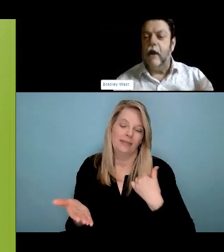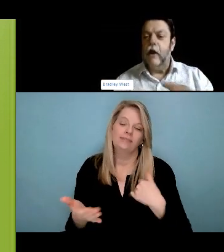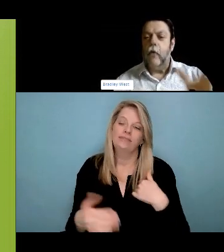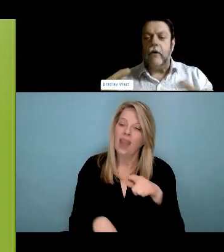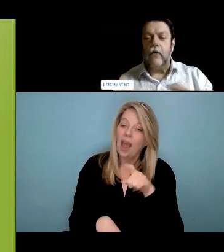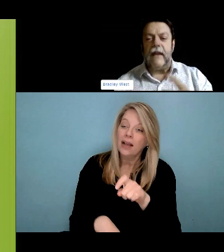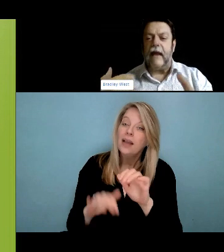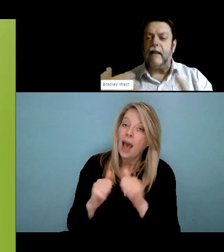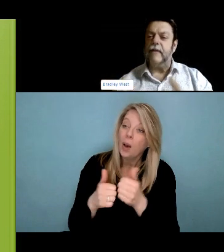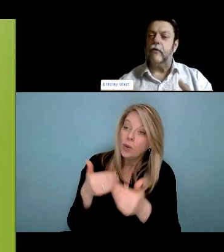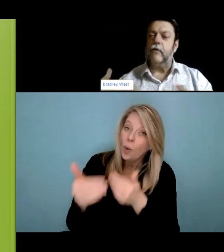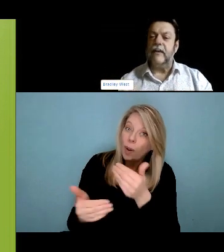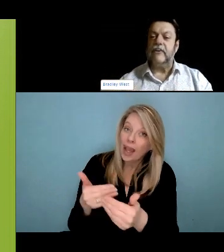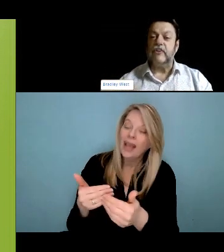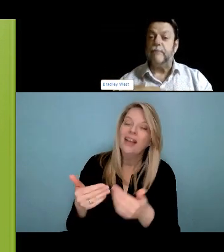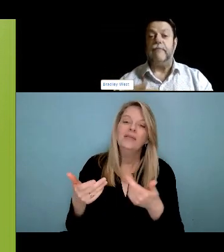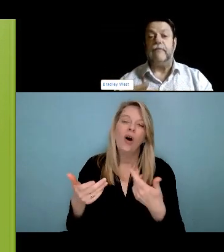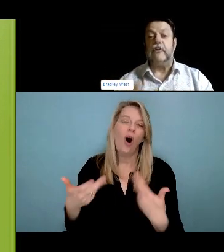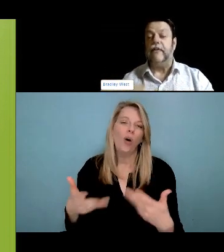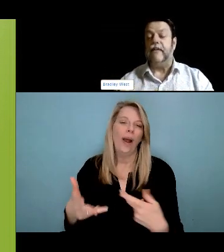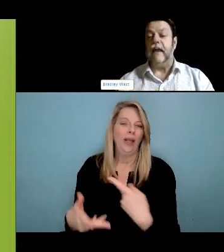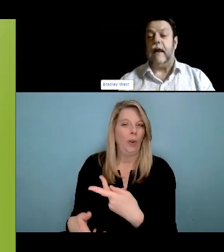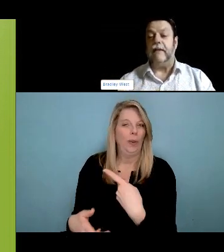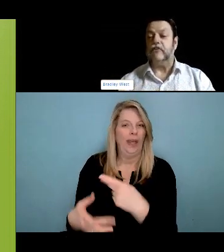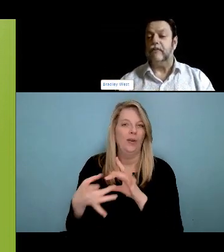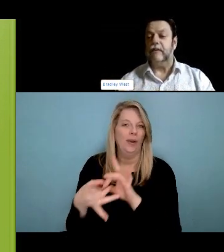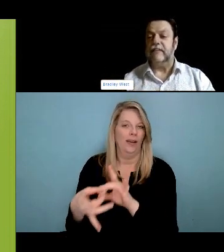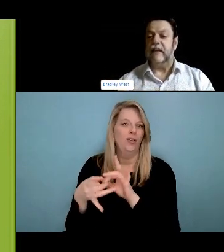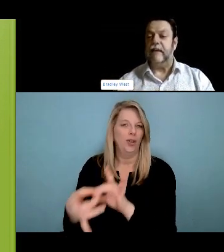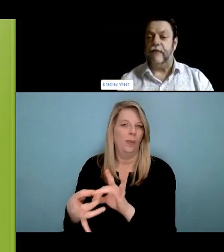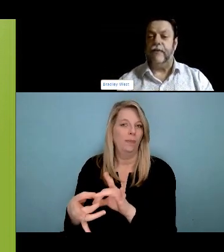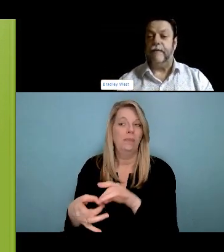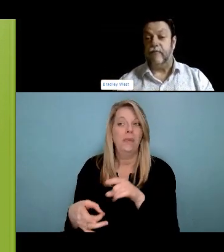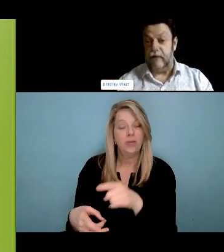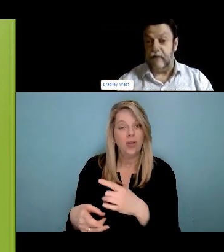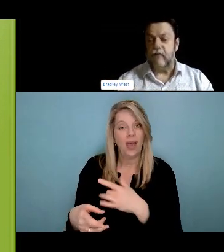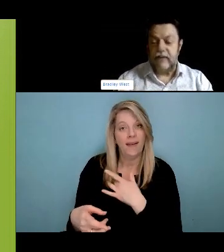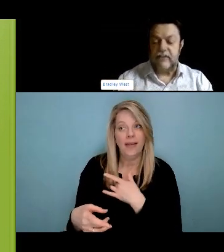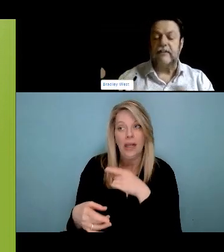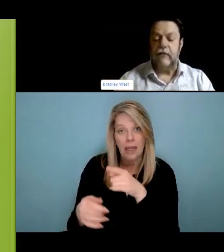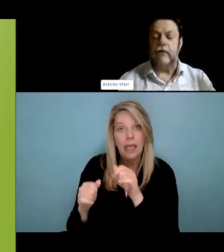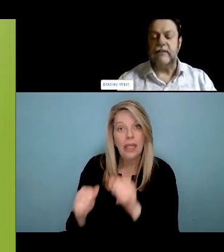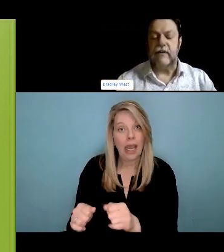or smudging in stuff, it helps. Can release some of that. I feel like it can